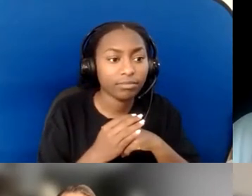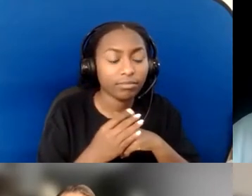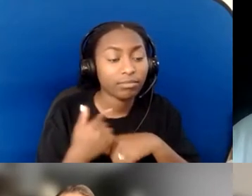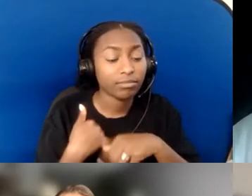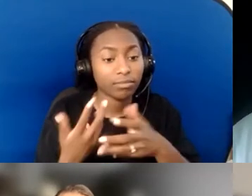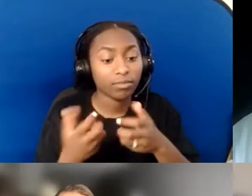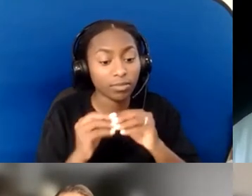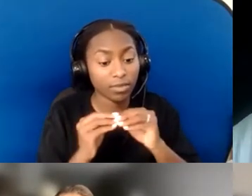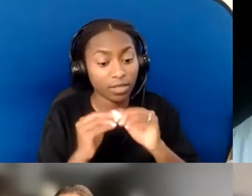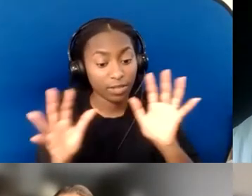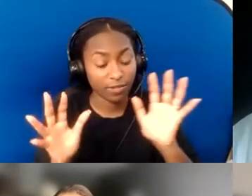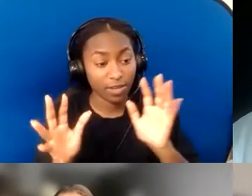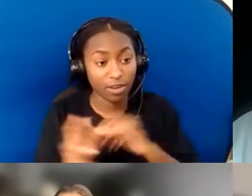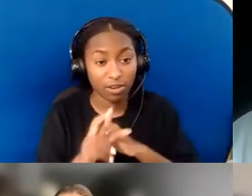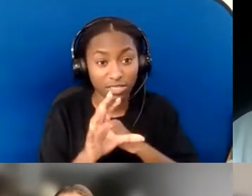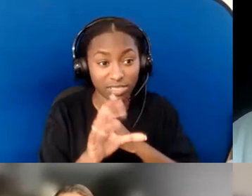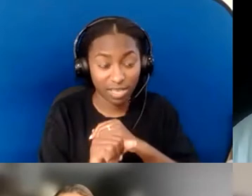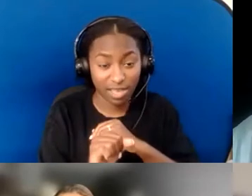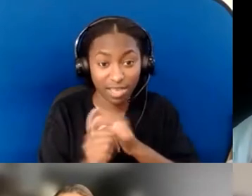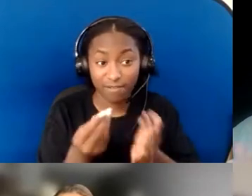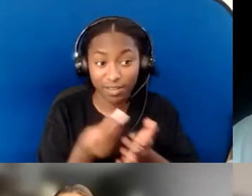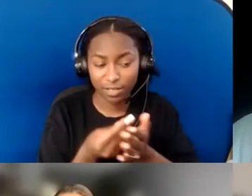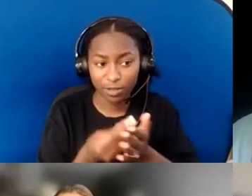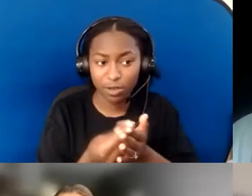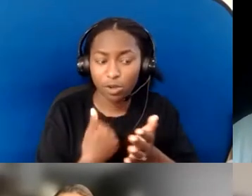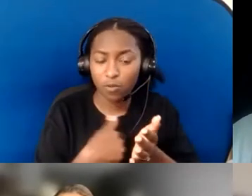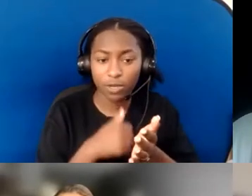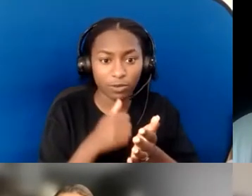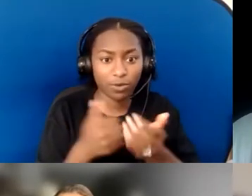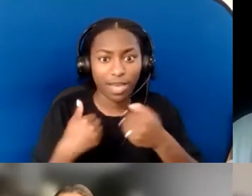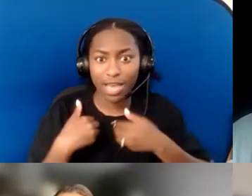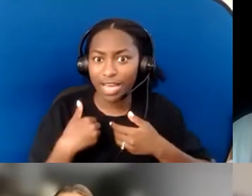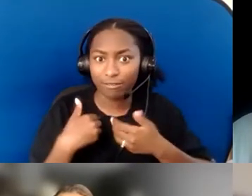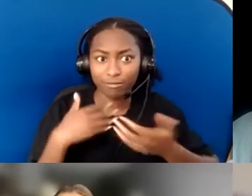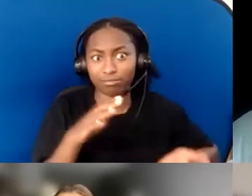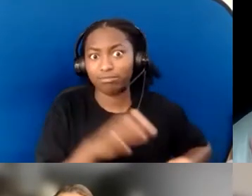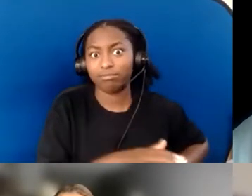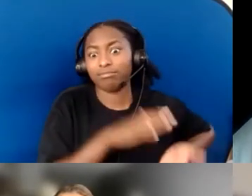having funding. We do have funding. We don't have buckets of money; I want to be very clear!